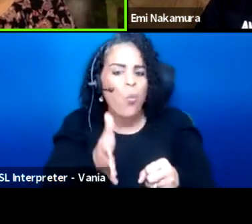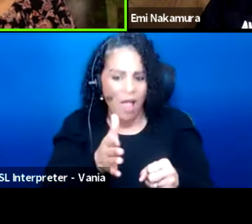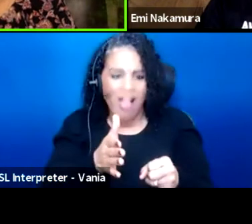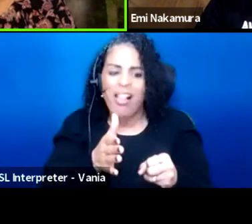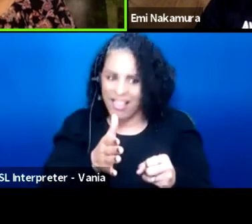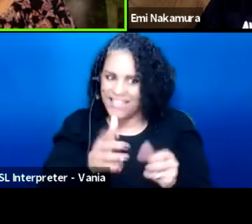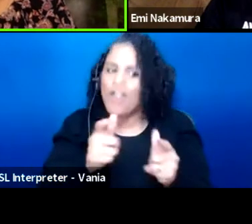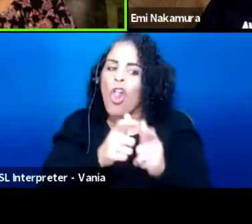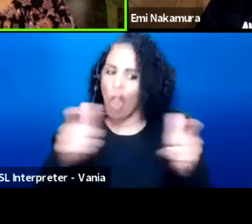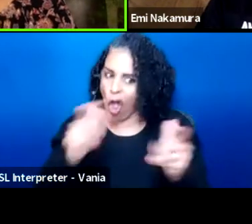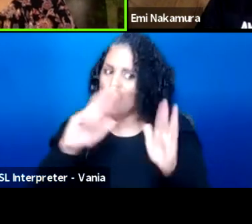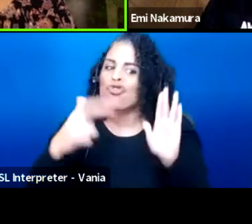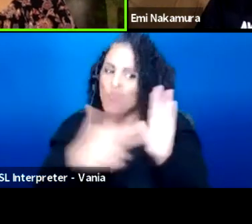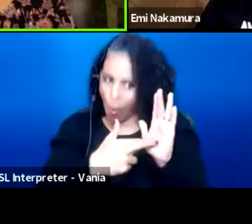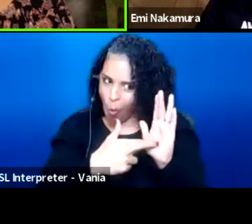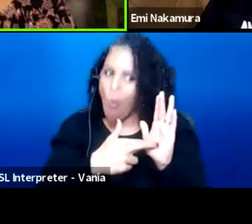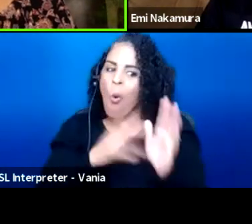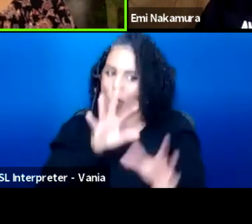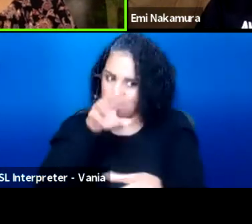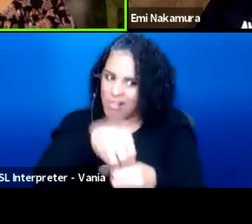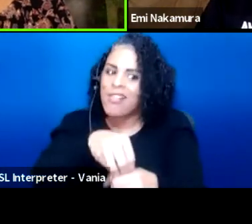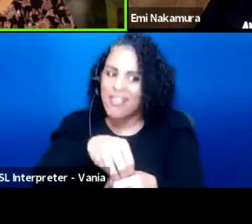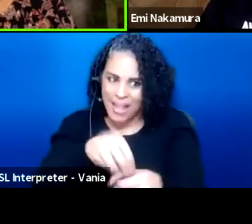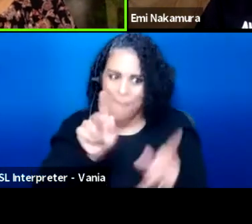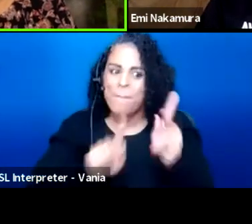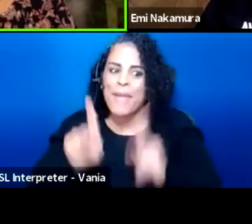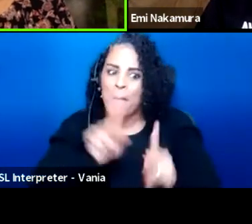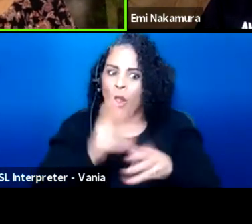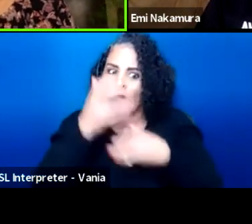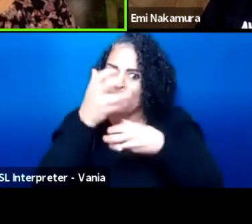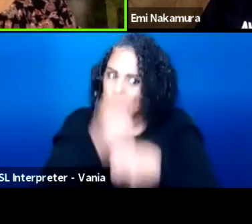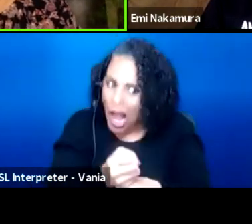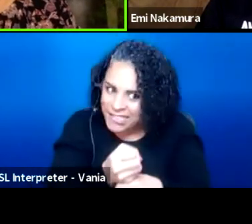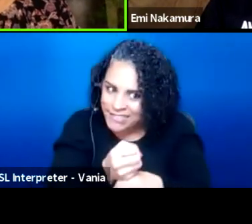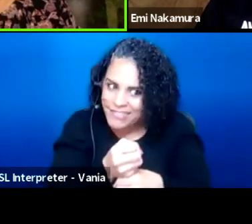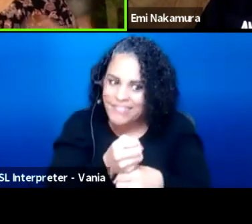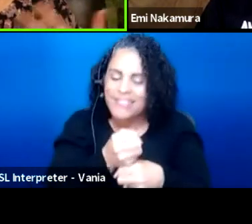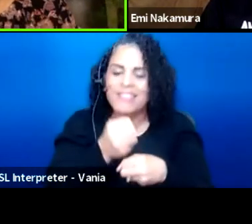in people's trust and going back in person.